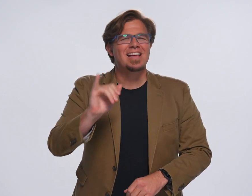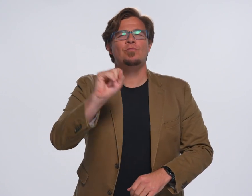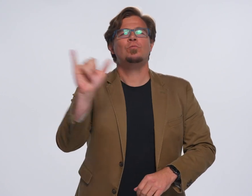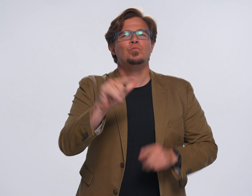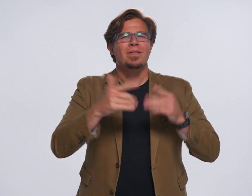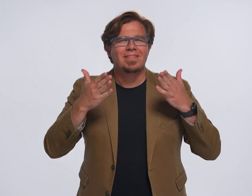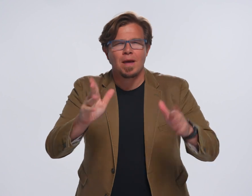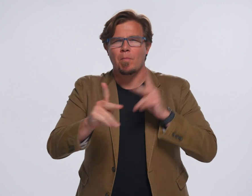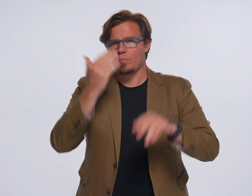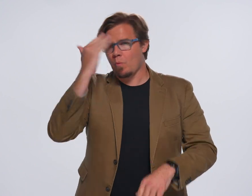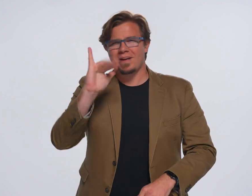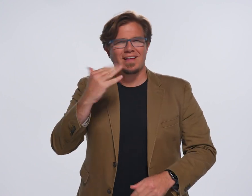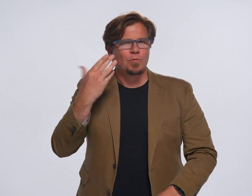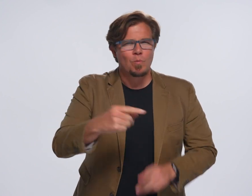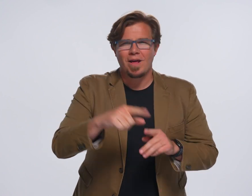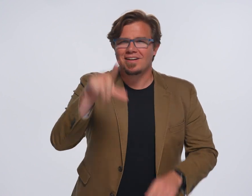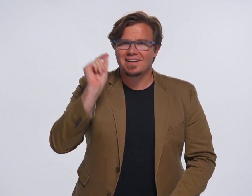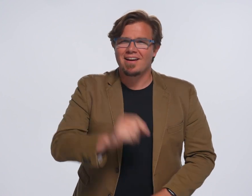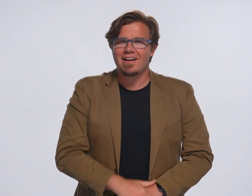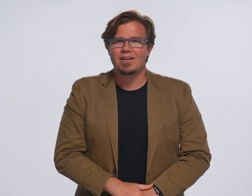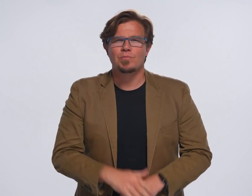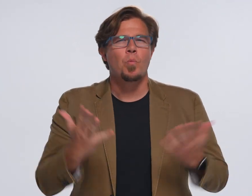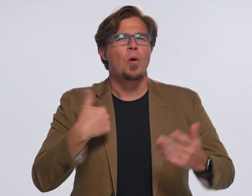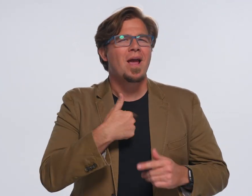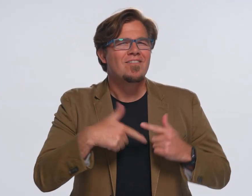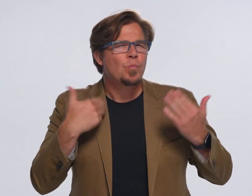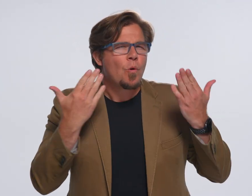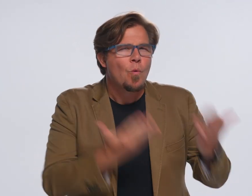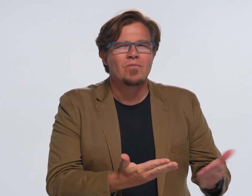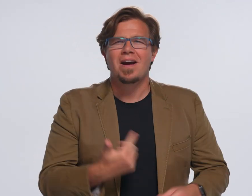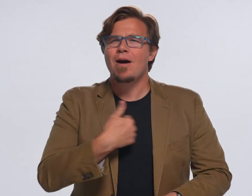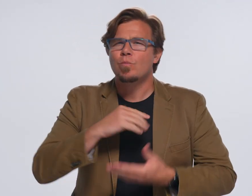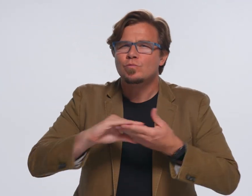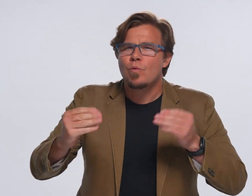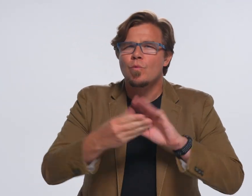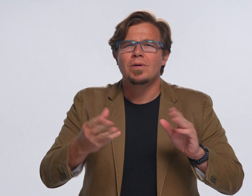it's also to let people know what it's like to go to Gallaudet. What we have to offer, our stories,